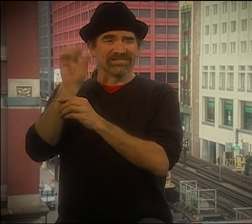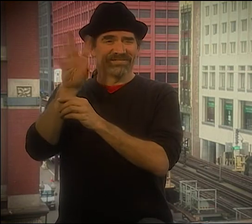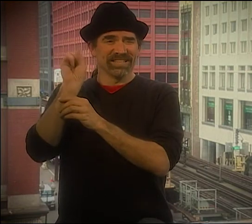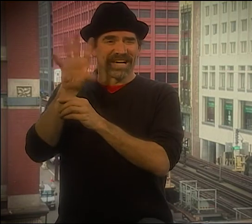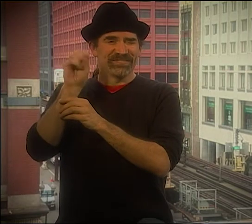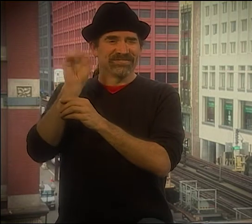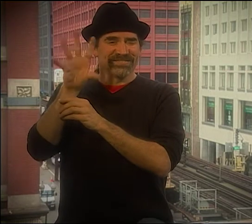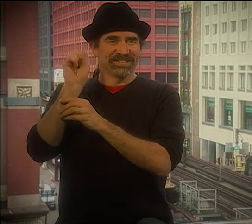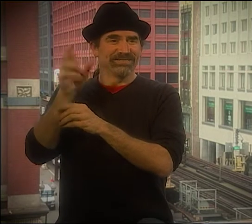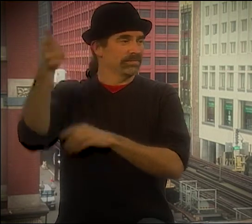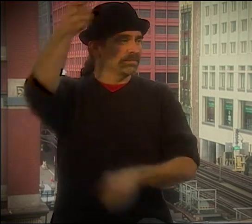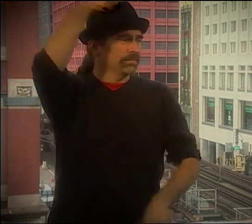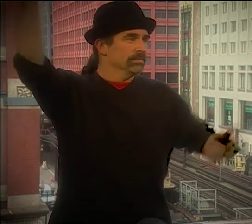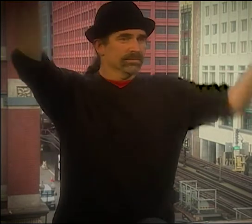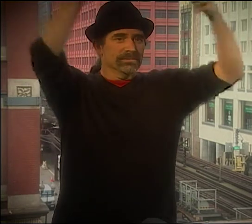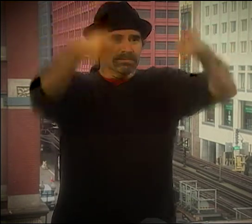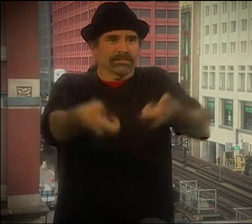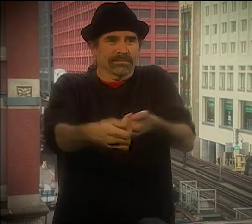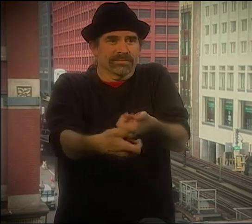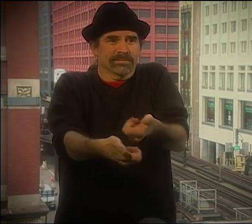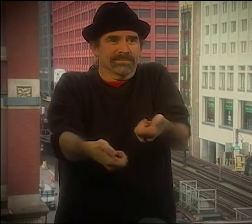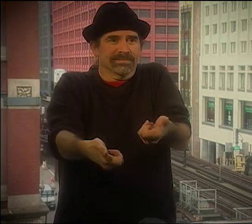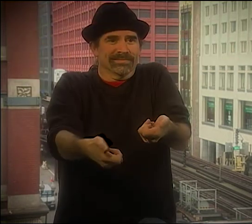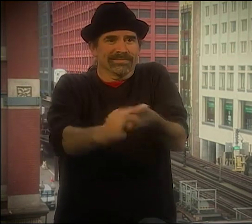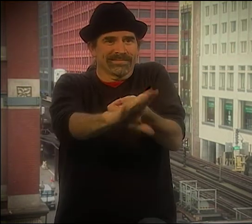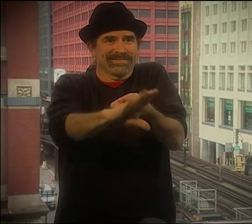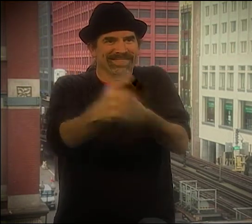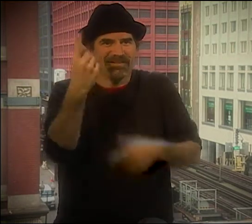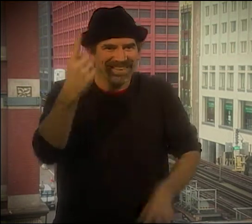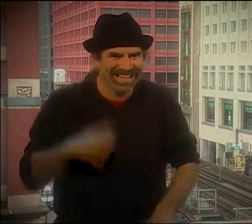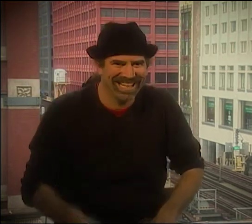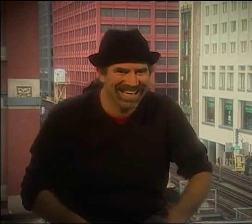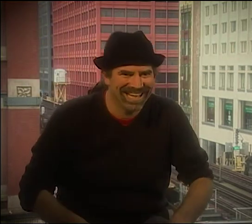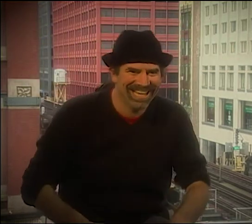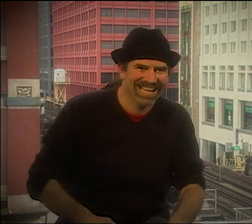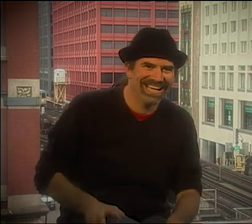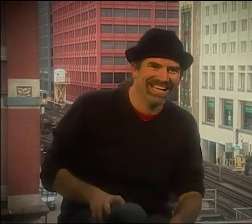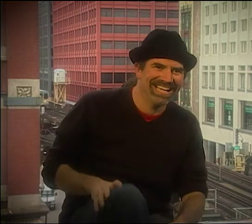MAYBE THE BOY STANDS UP ON A HILL AND HE TAKES A FLASHING LIGHT OR SOMETHING INSTEAD.